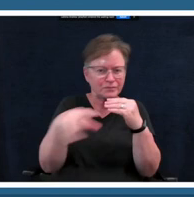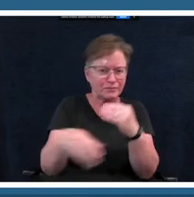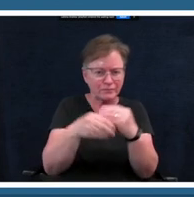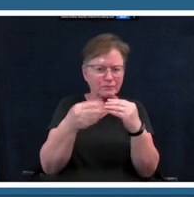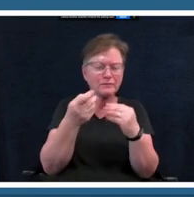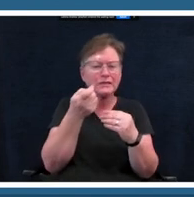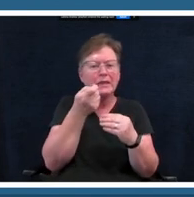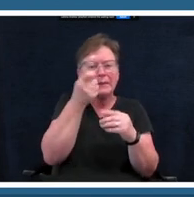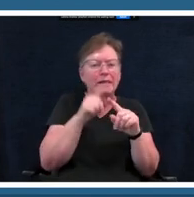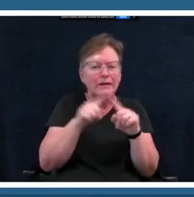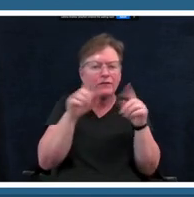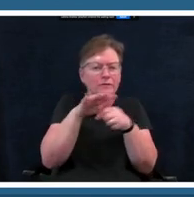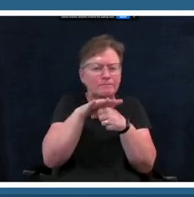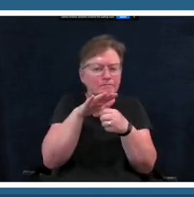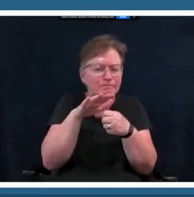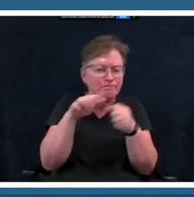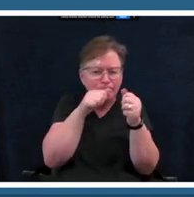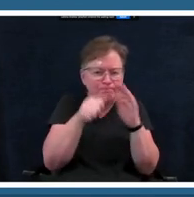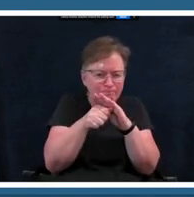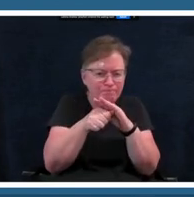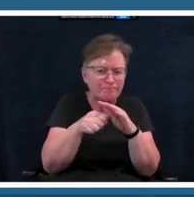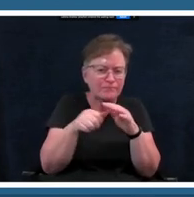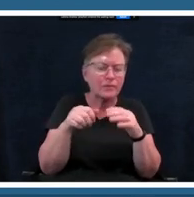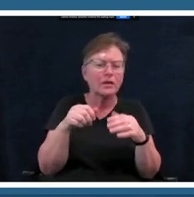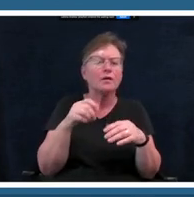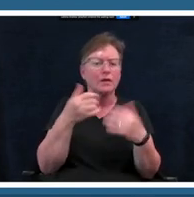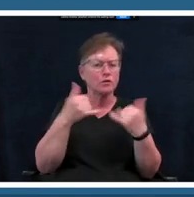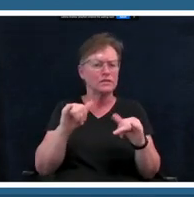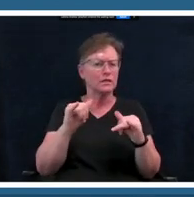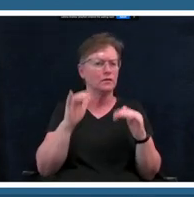at some conclusion even if it's a little